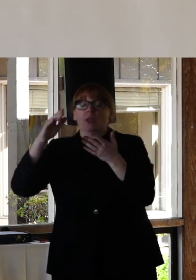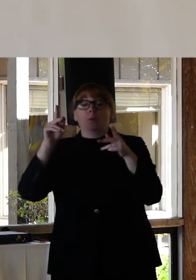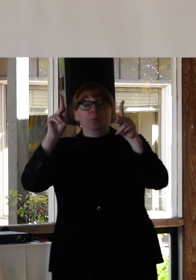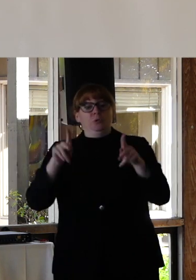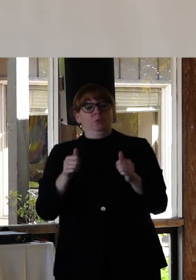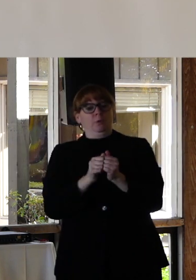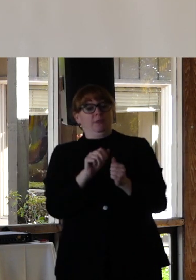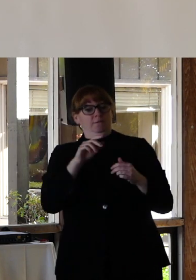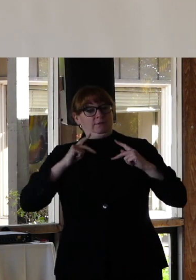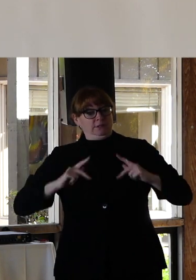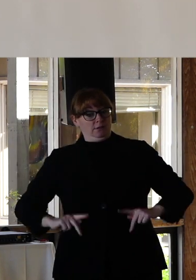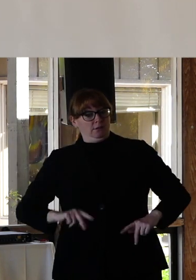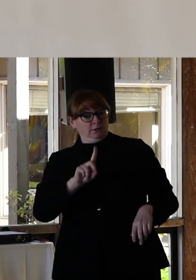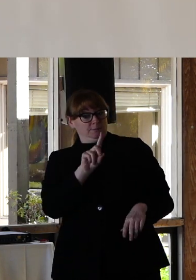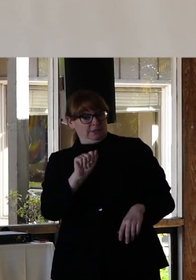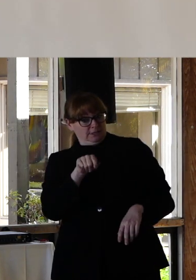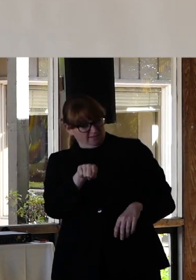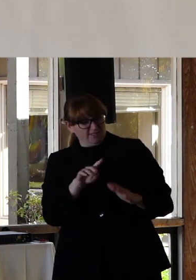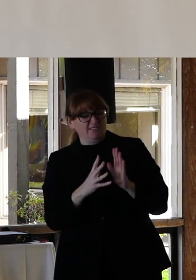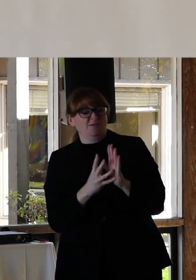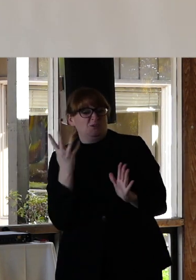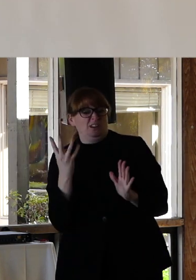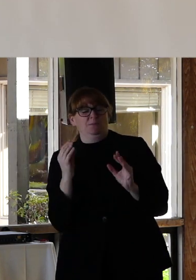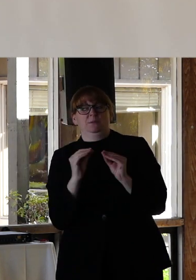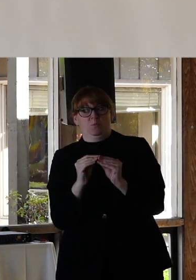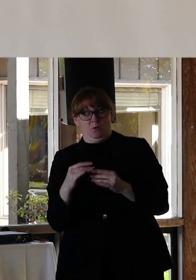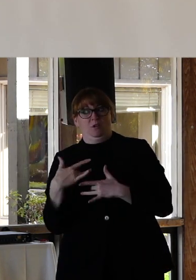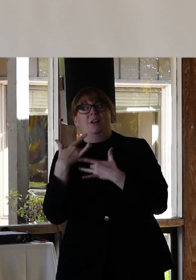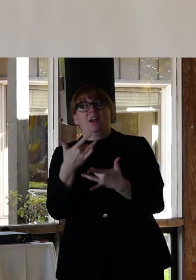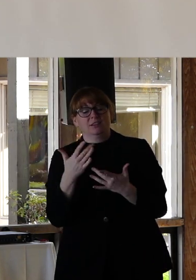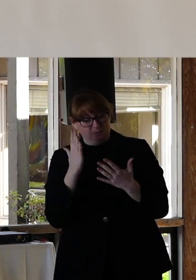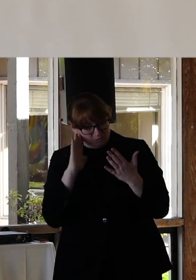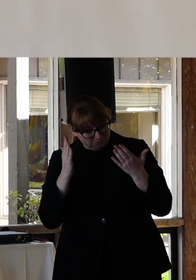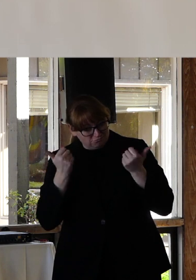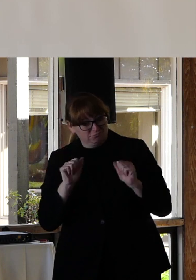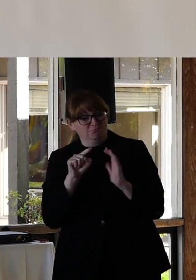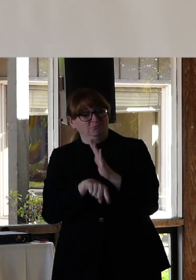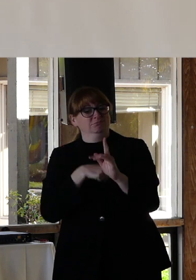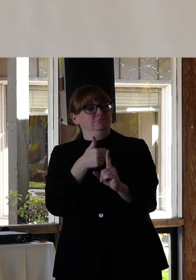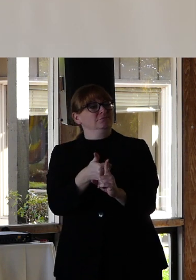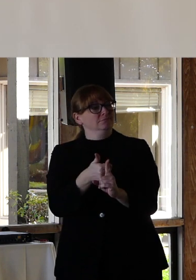of physical disability are four times more likely to attempt suicide.